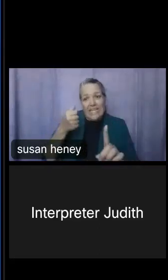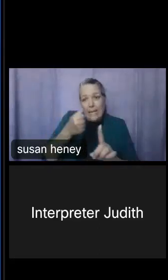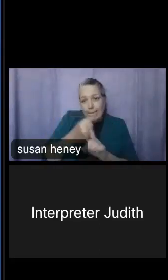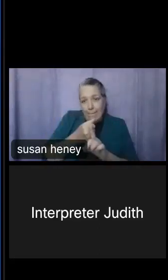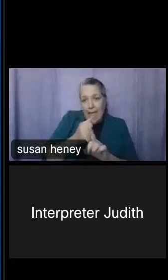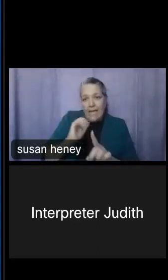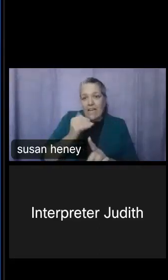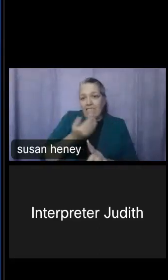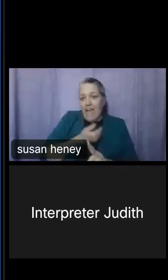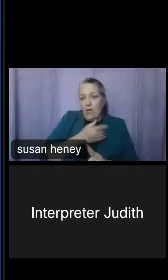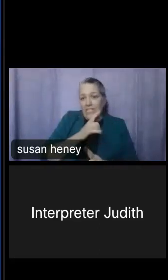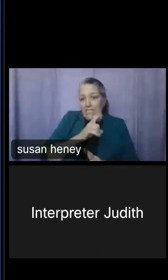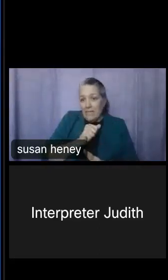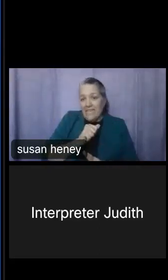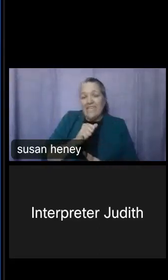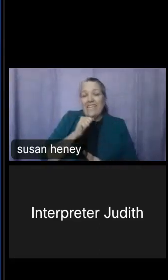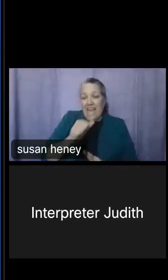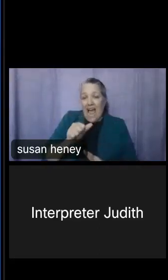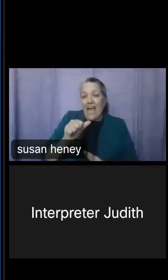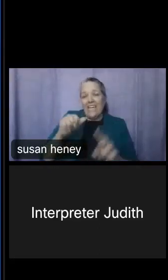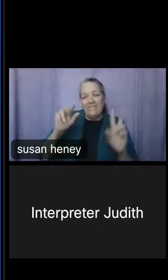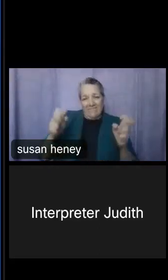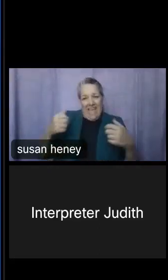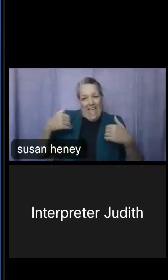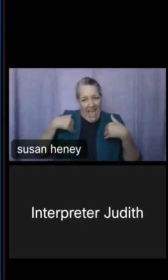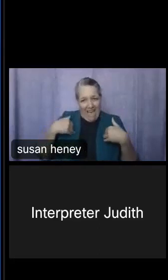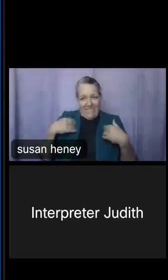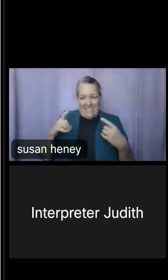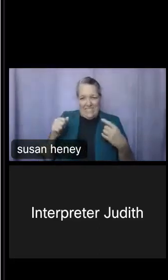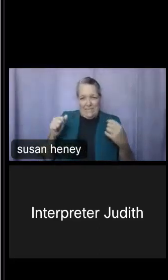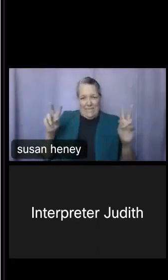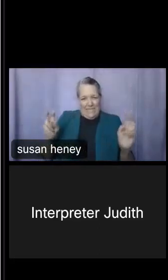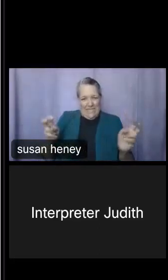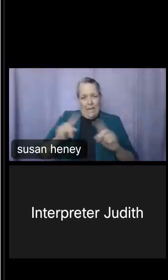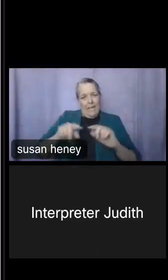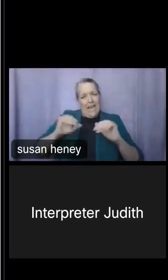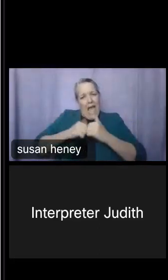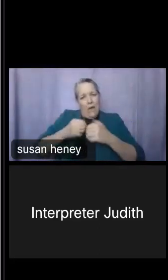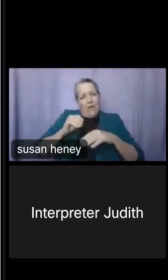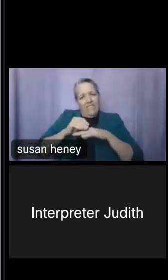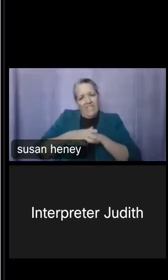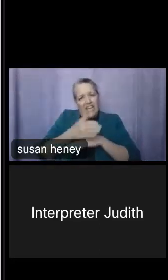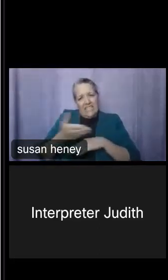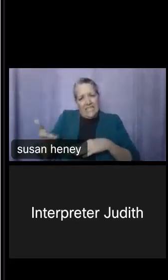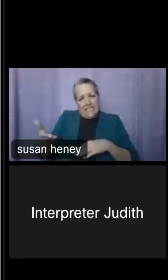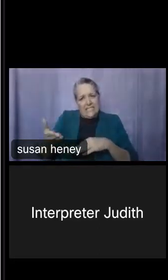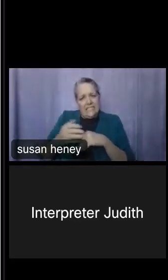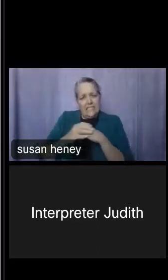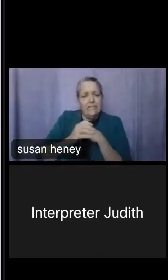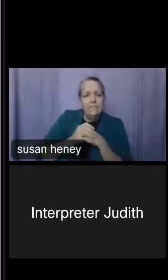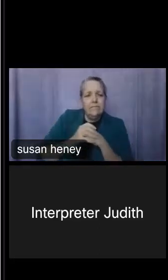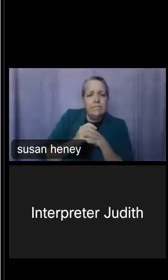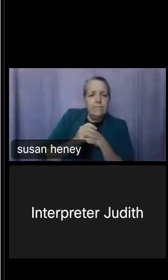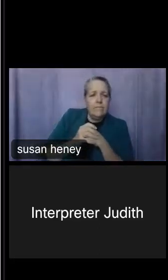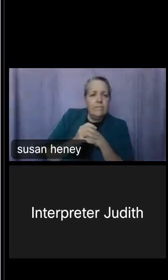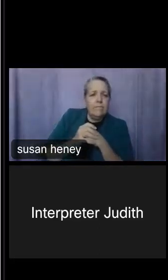rather than the presence of our disability. And we know that this is a huge survey. It